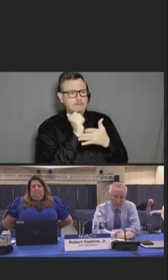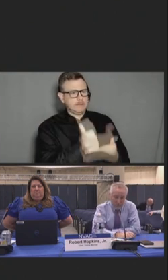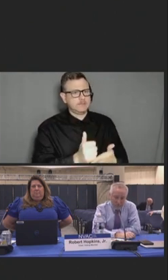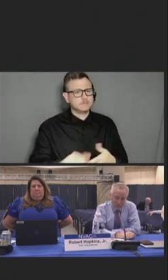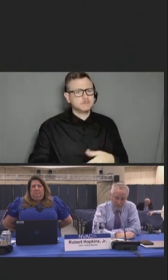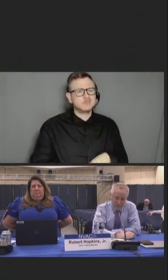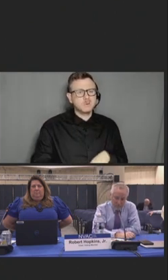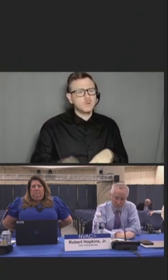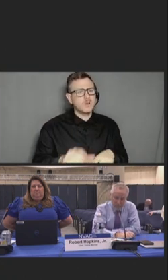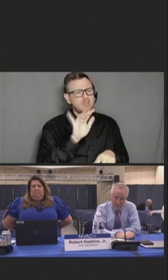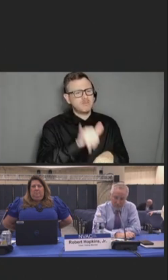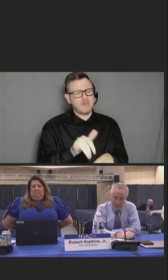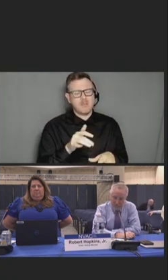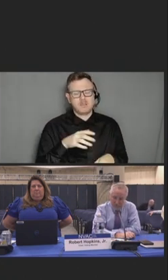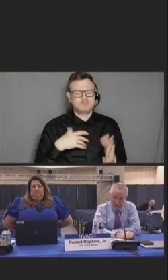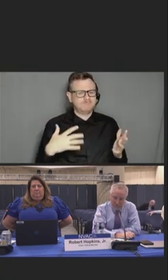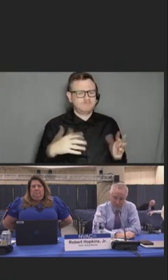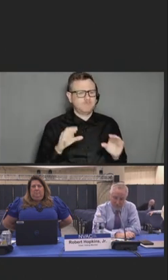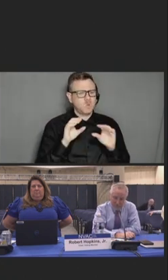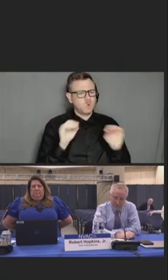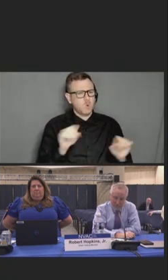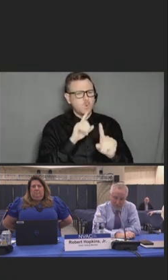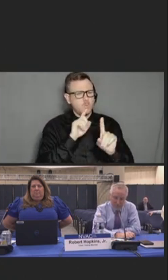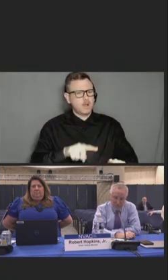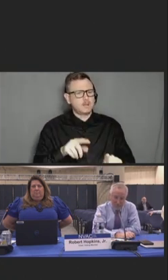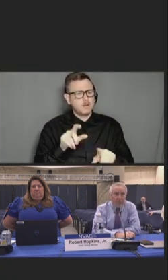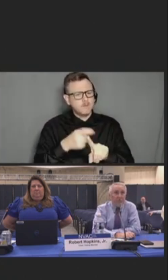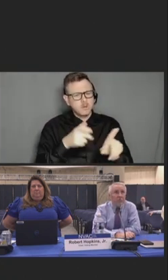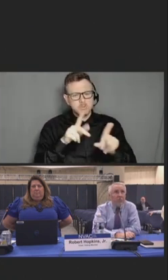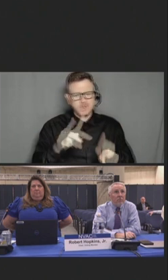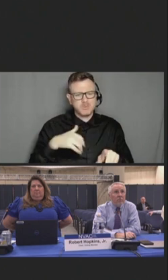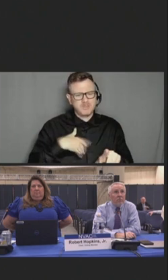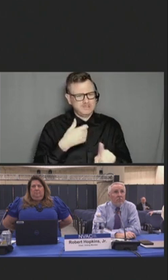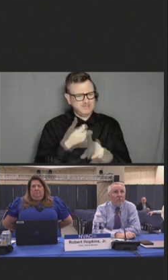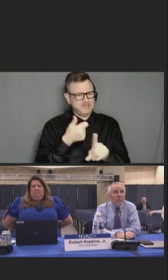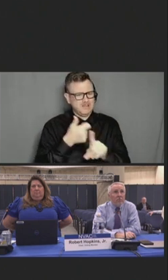Next slide, please. Stigma involves labeling, stereotyping, and discrediting.